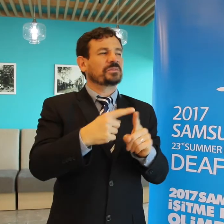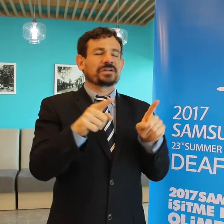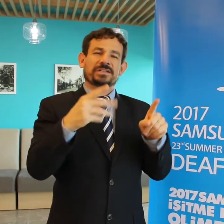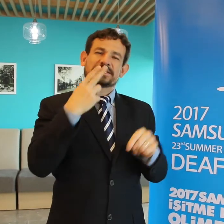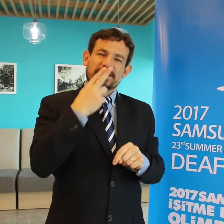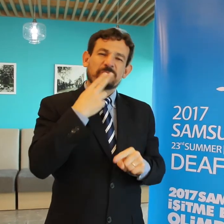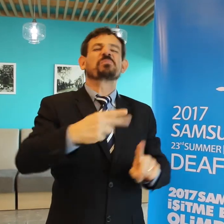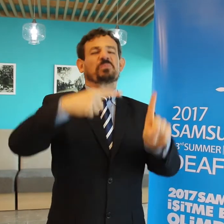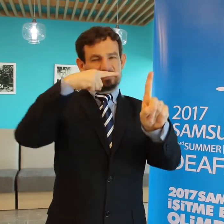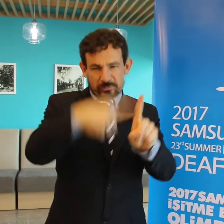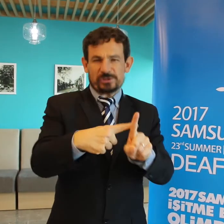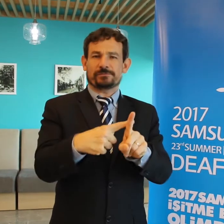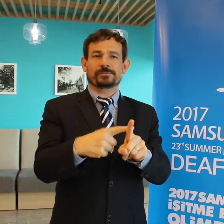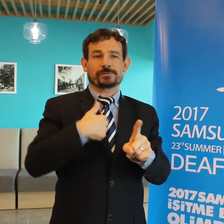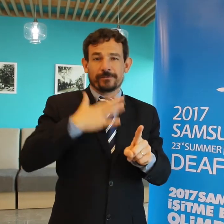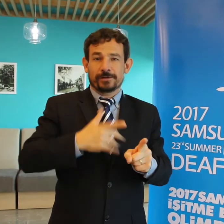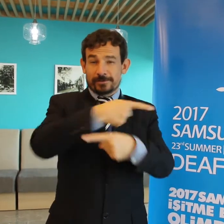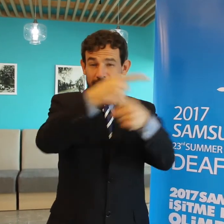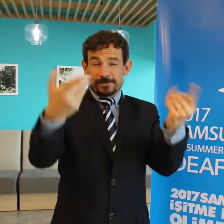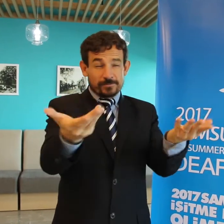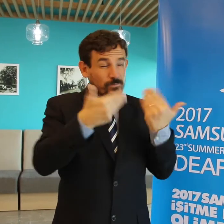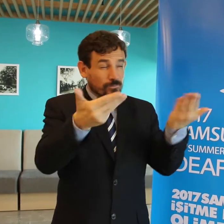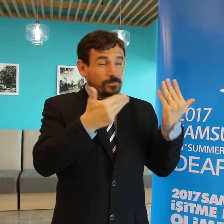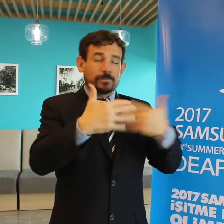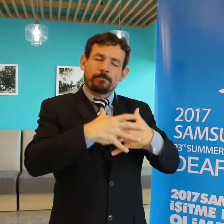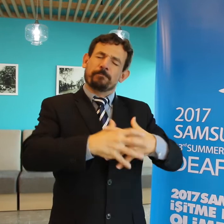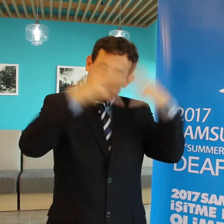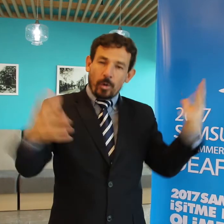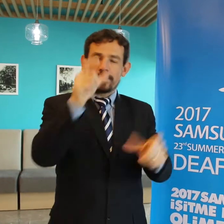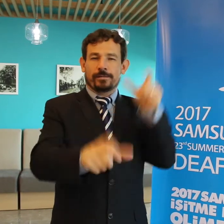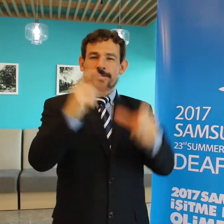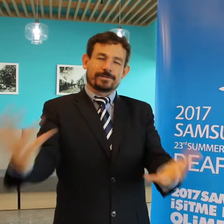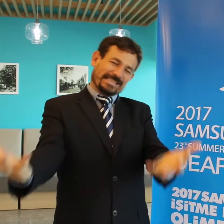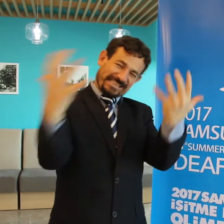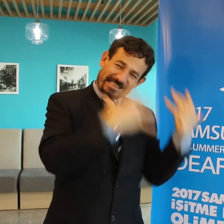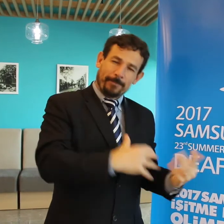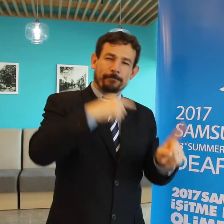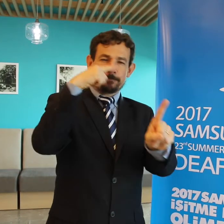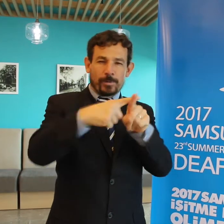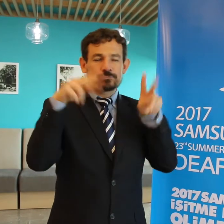that this Summer Deaflympics will be successful, and I wish for more athletes and fans from each corner of the globe to come here.